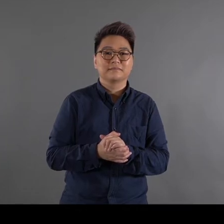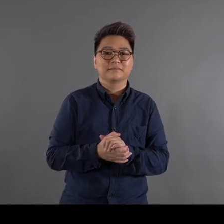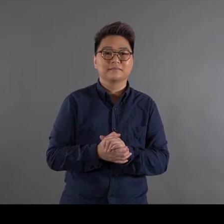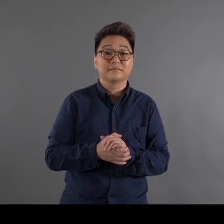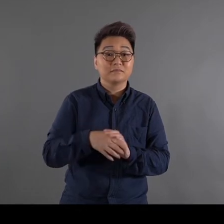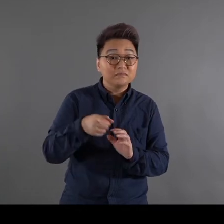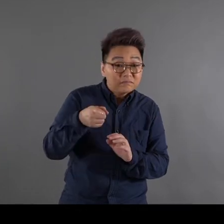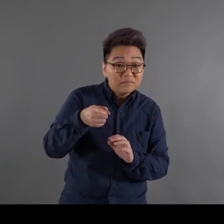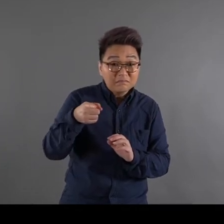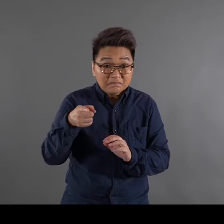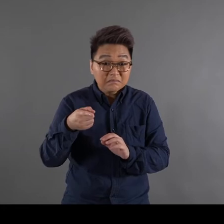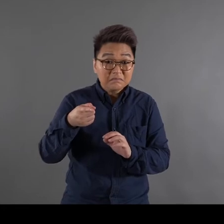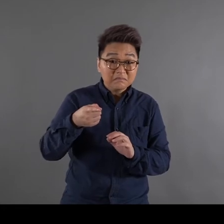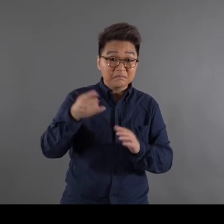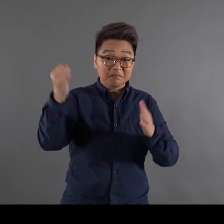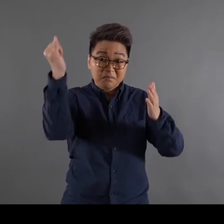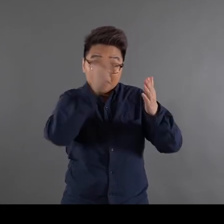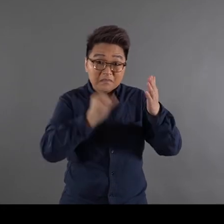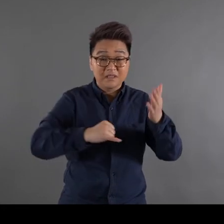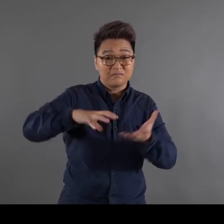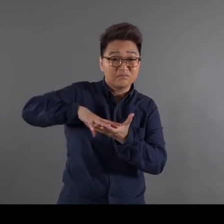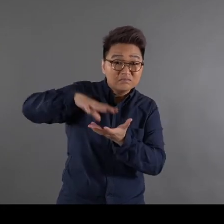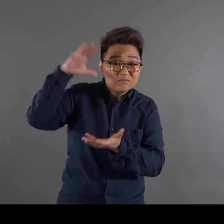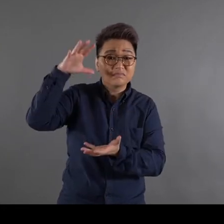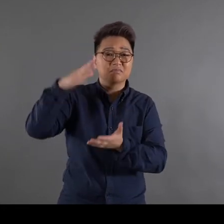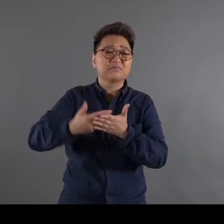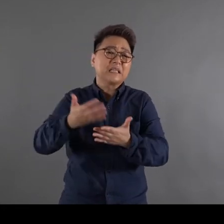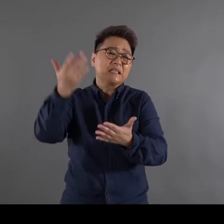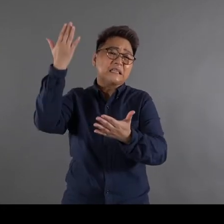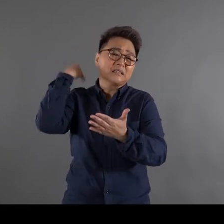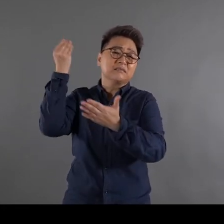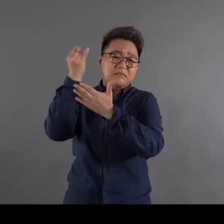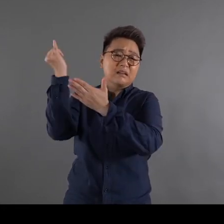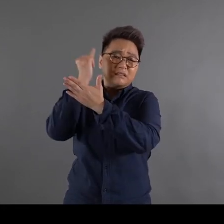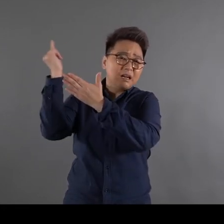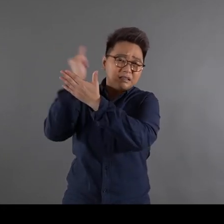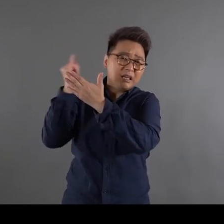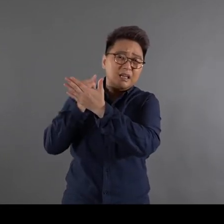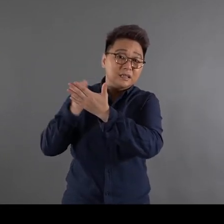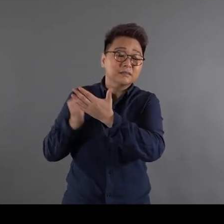This one should be earlier This one should be an earlier work among this batch